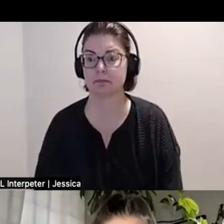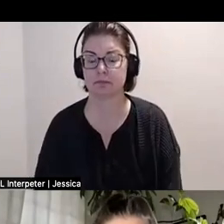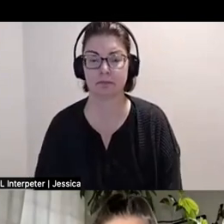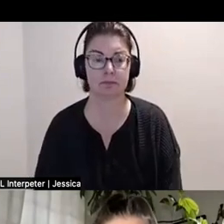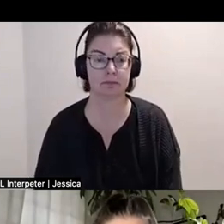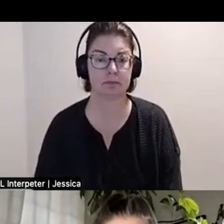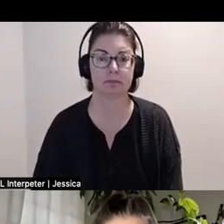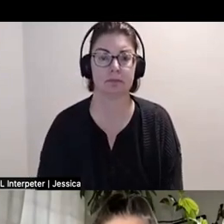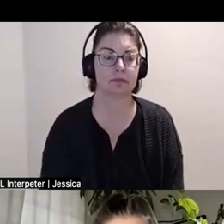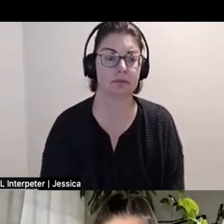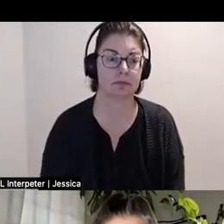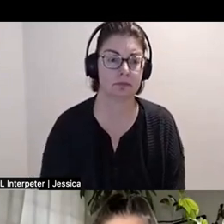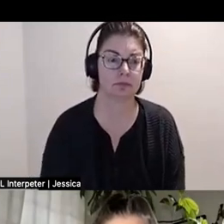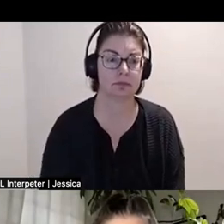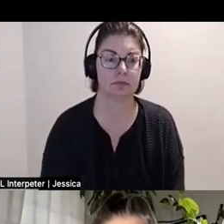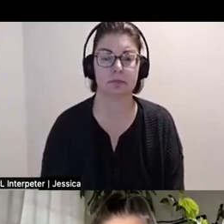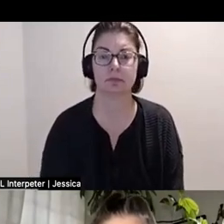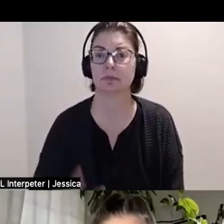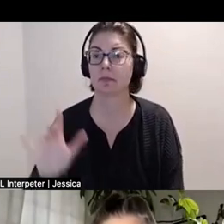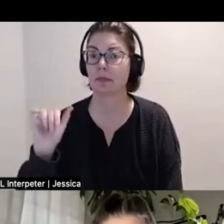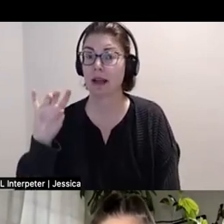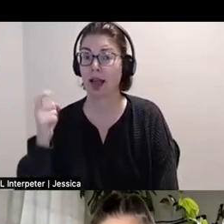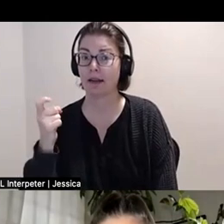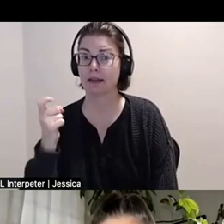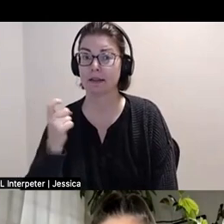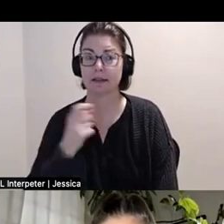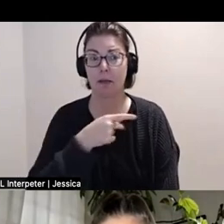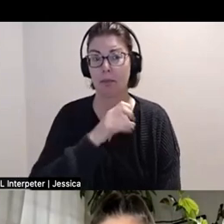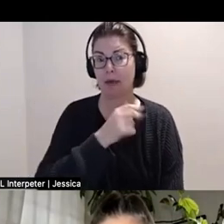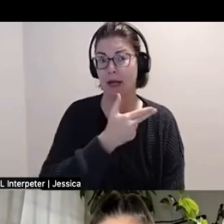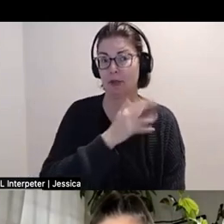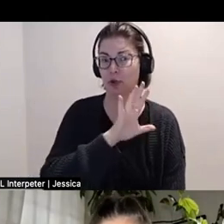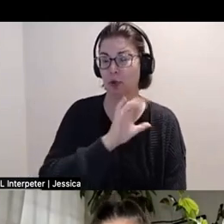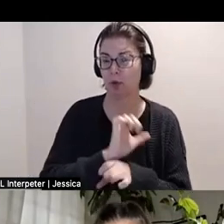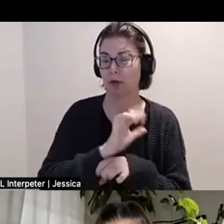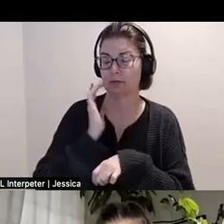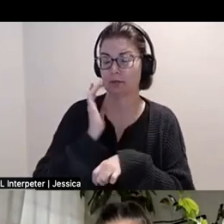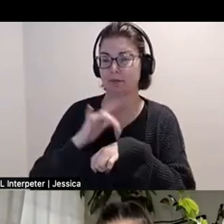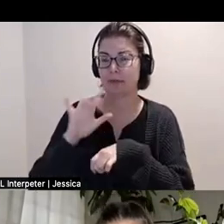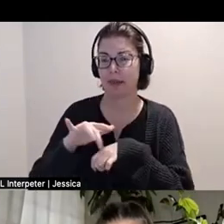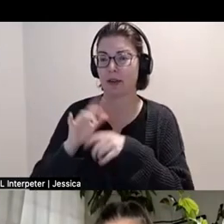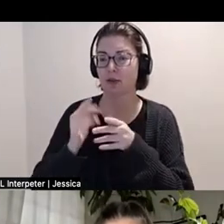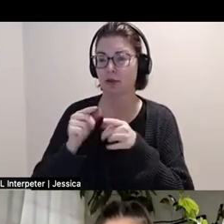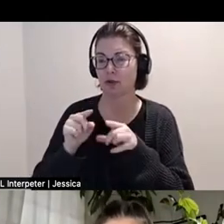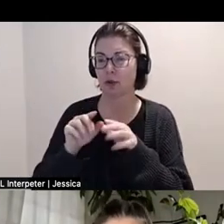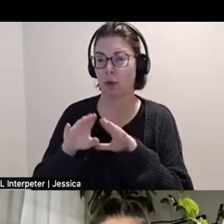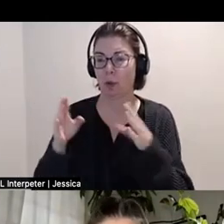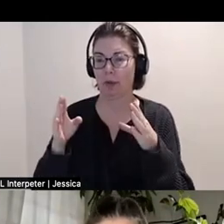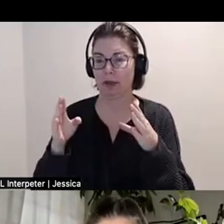Sarah-Tai: Alex and patch both of your works were very much touched on during the opening in a way that made me happy.